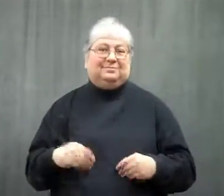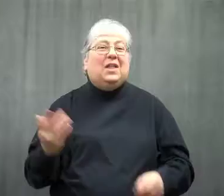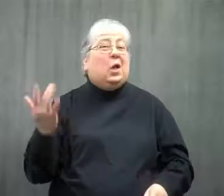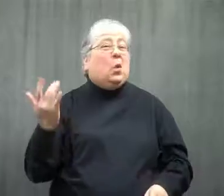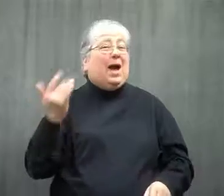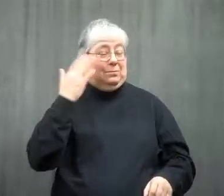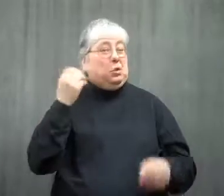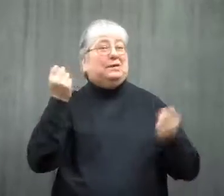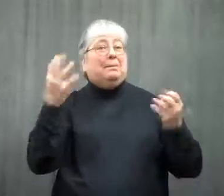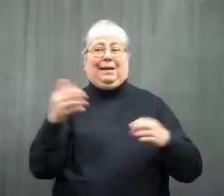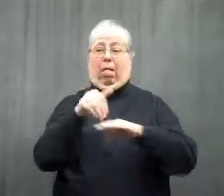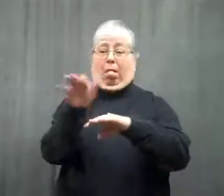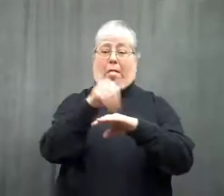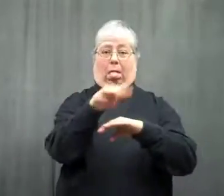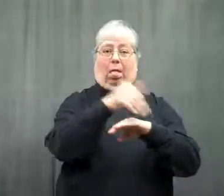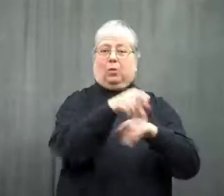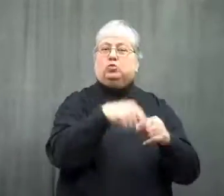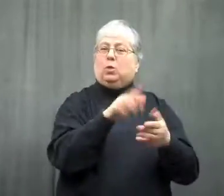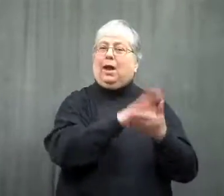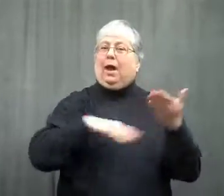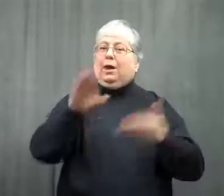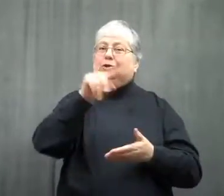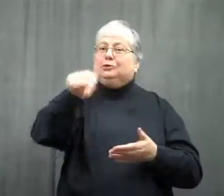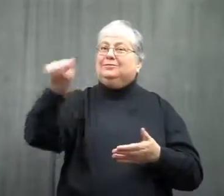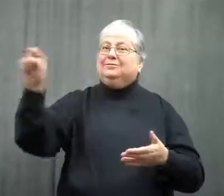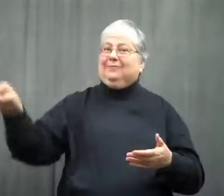This is because so many cards were issued to college students